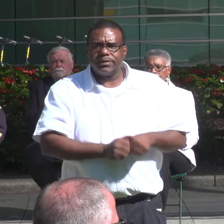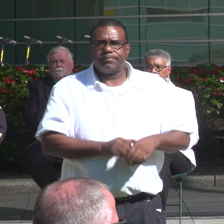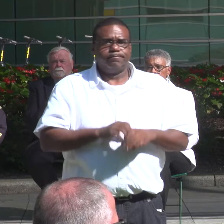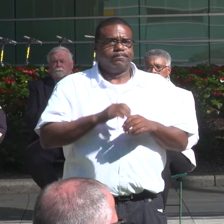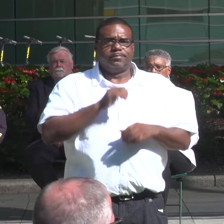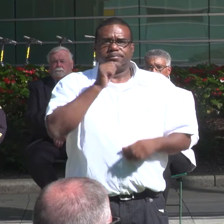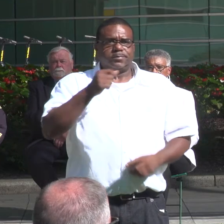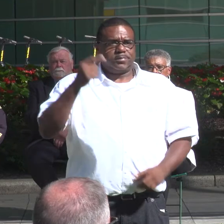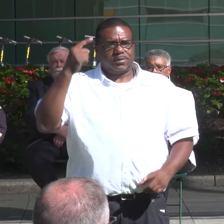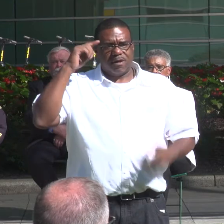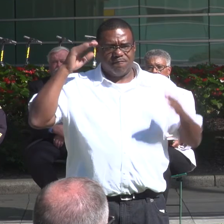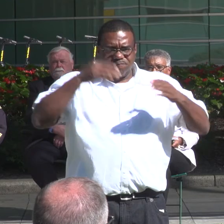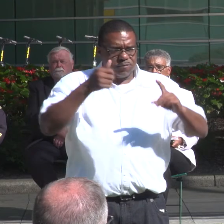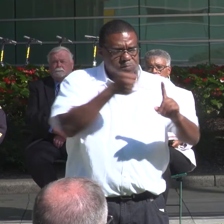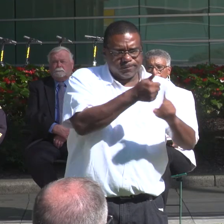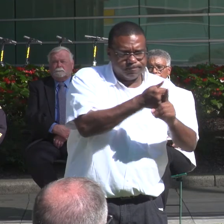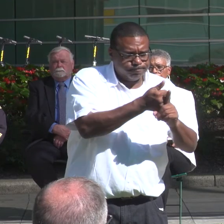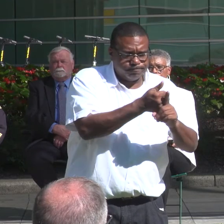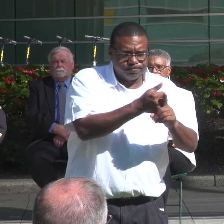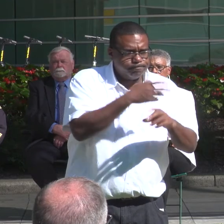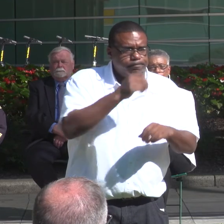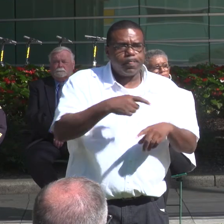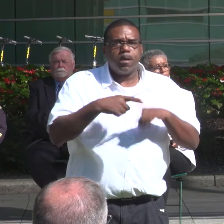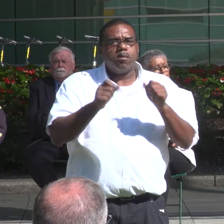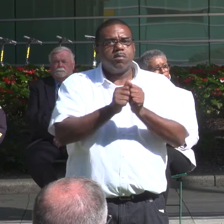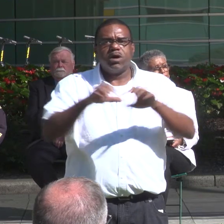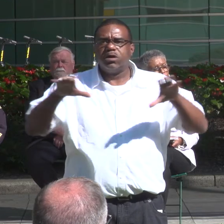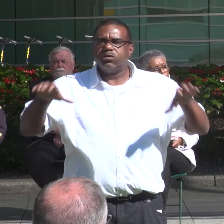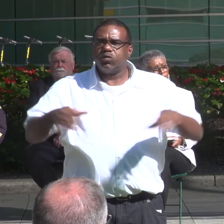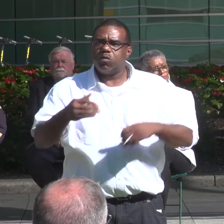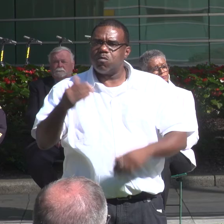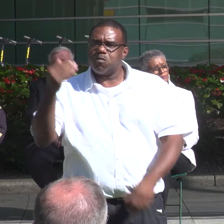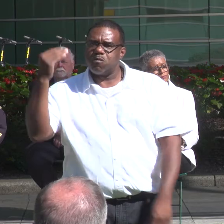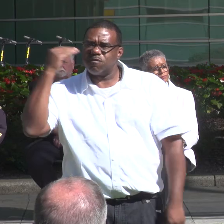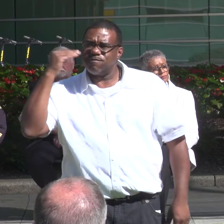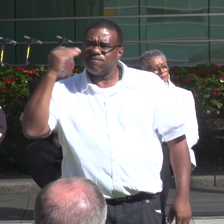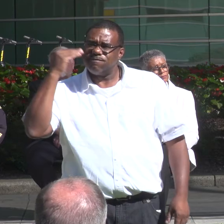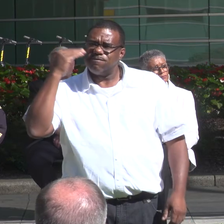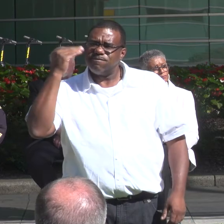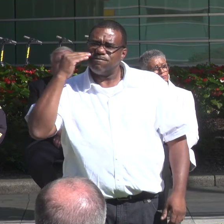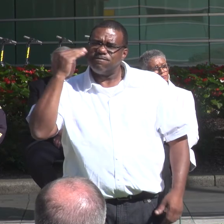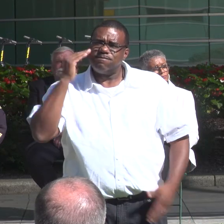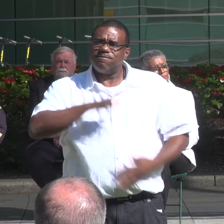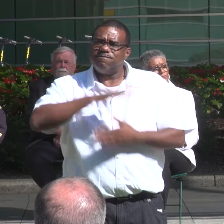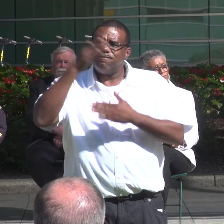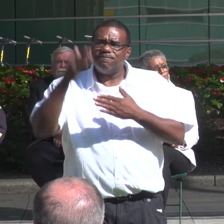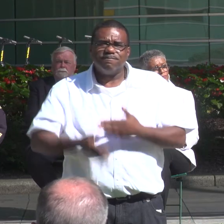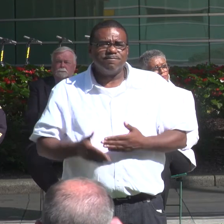SELFLESSLY AND DO SO AWARE OF THE CONSEQUENTIAL NATURE OF TE